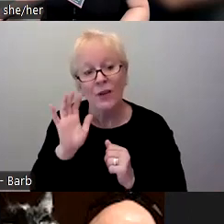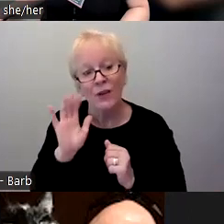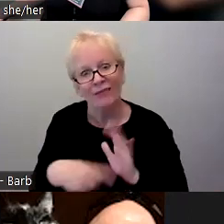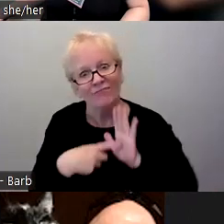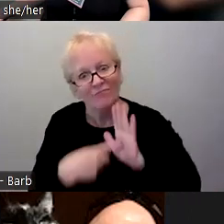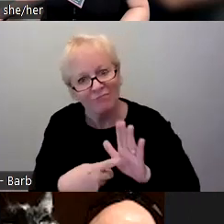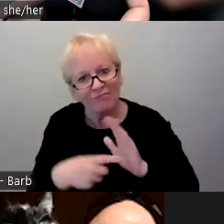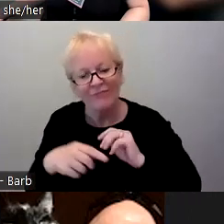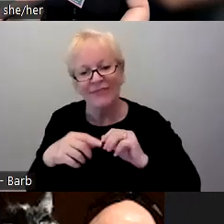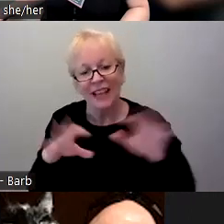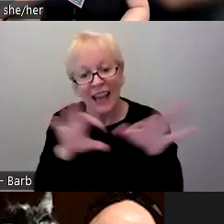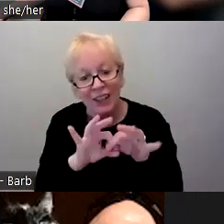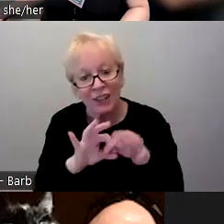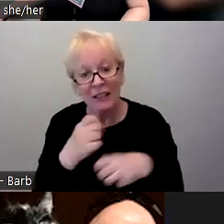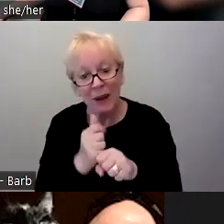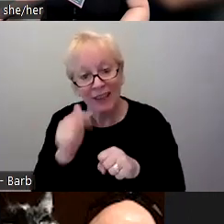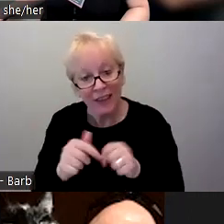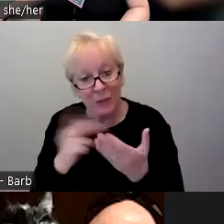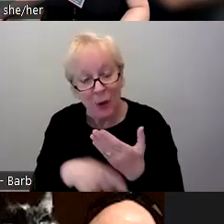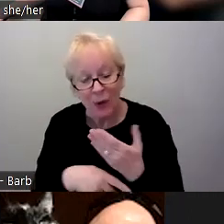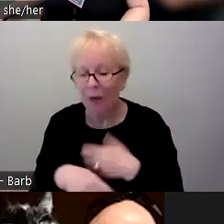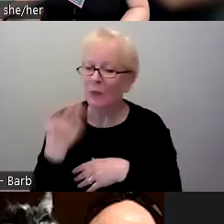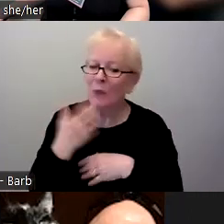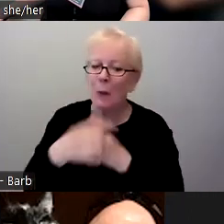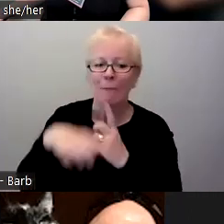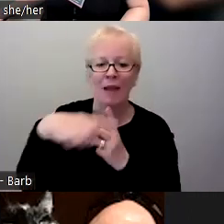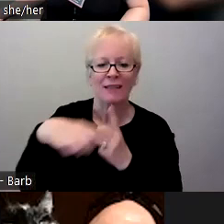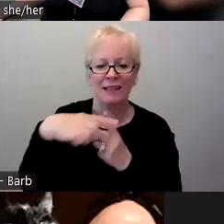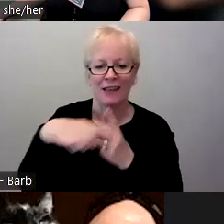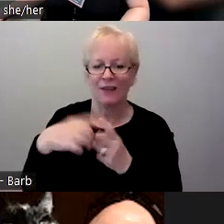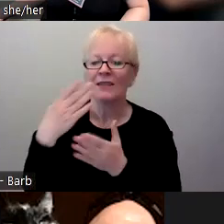program are so positive that there are people who do want to continue.